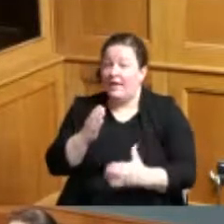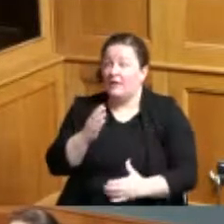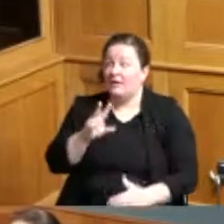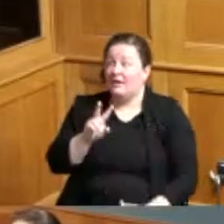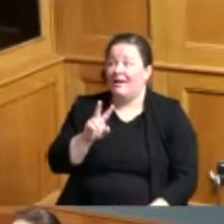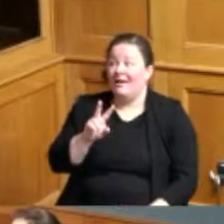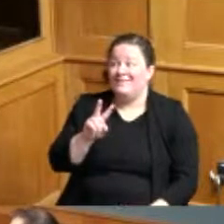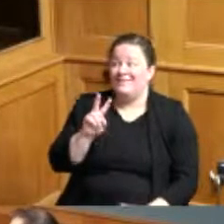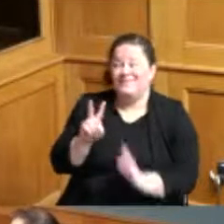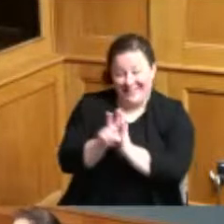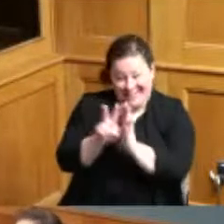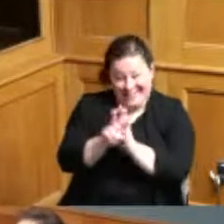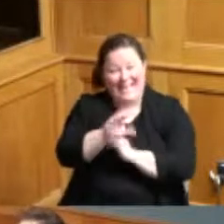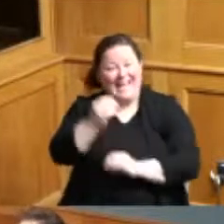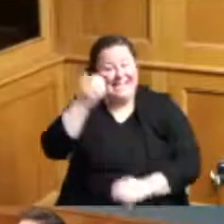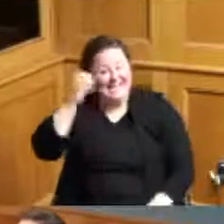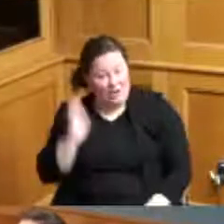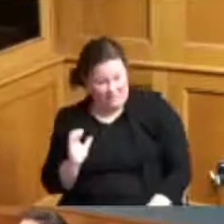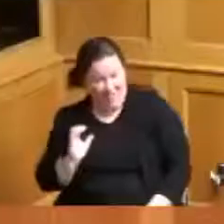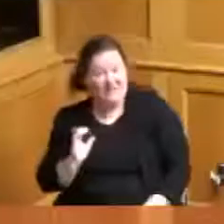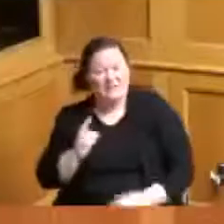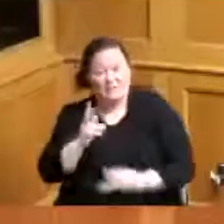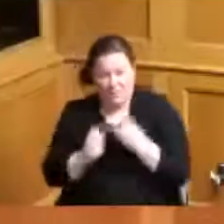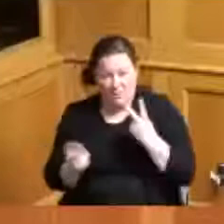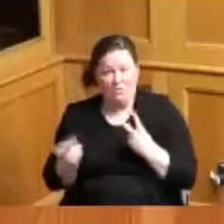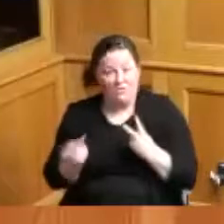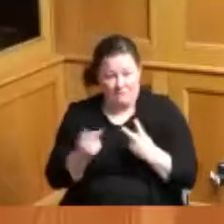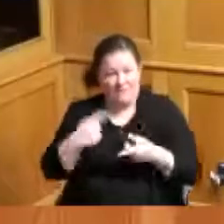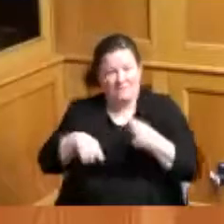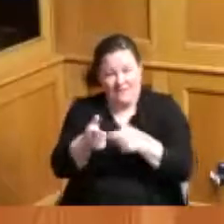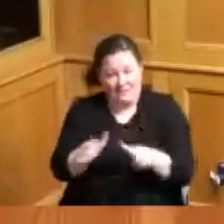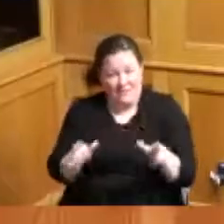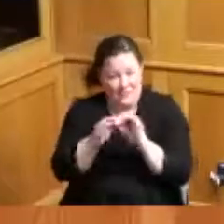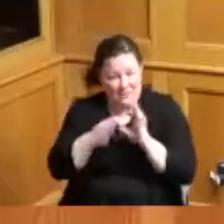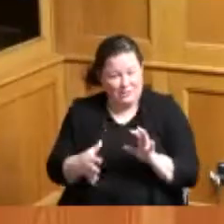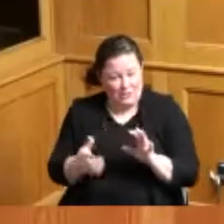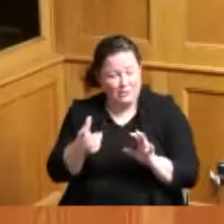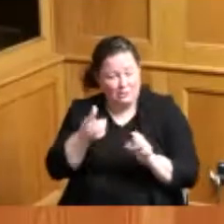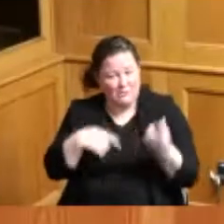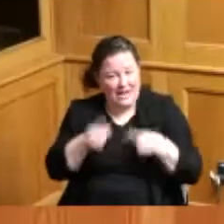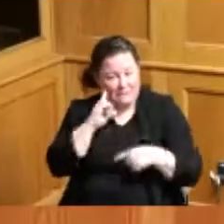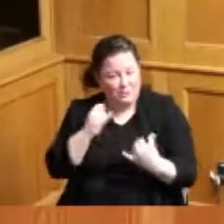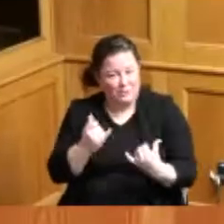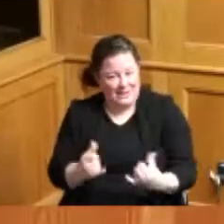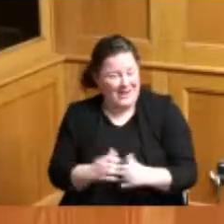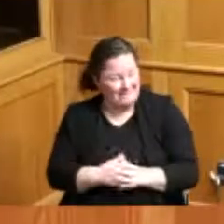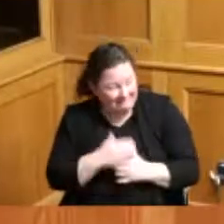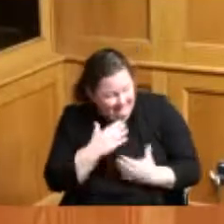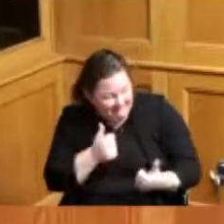back there doing the sign signing for us today at this point I make a motion to adjourn second